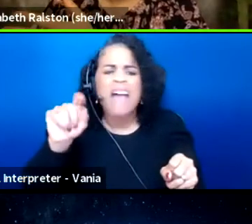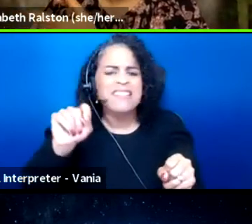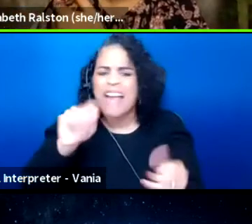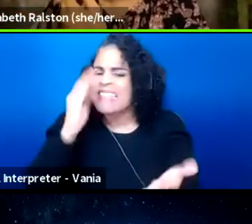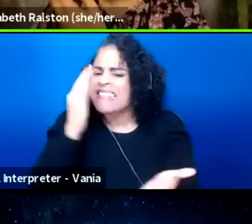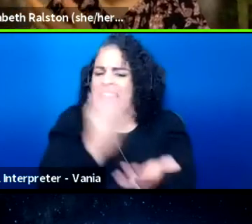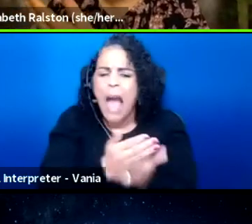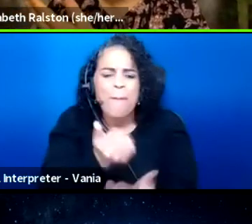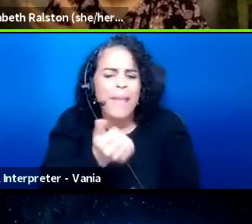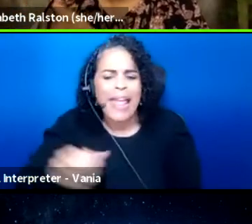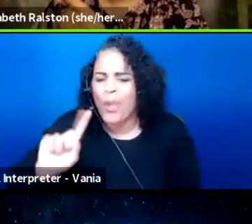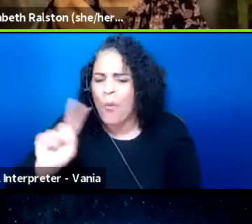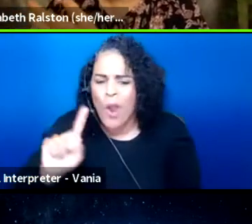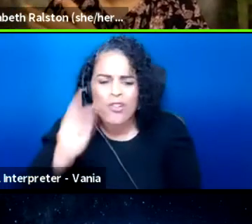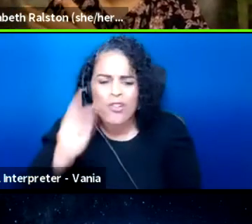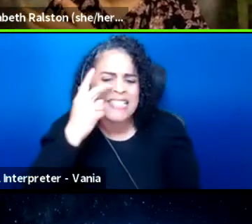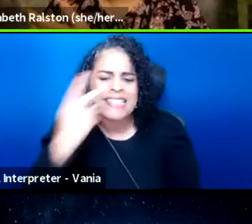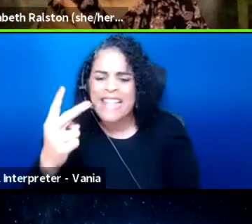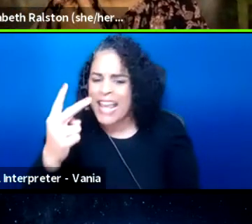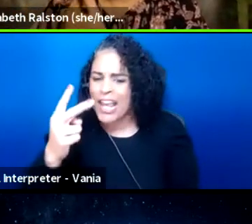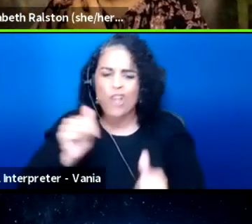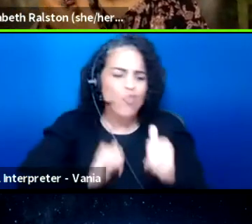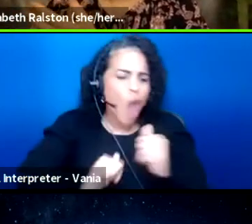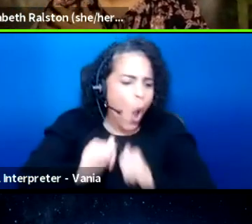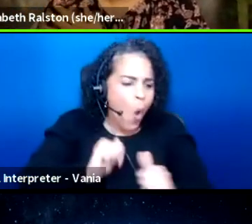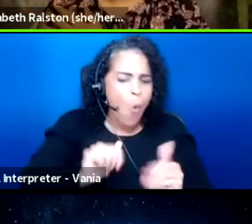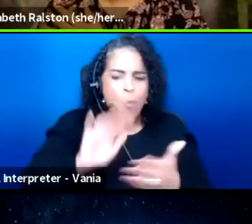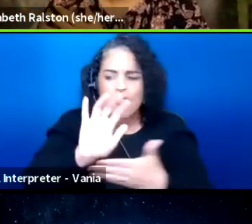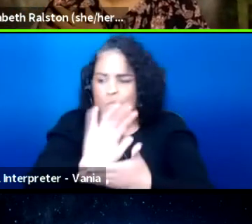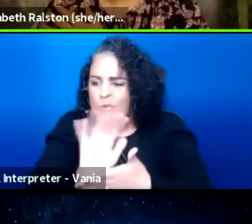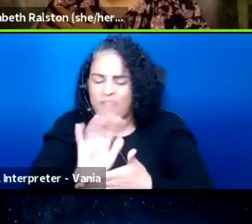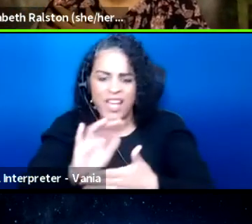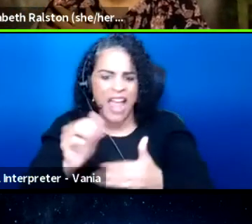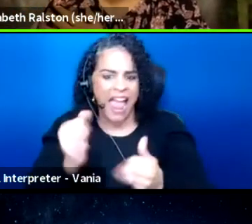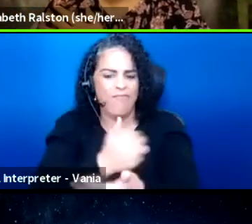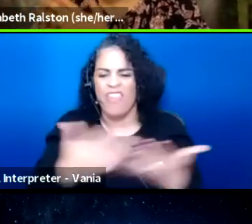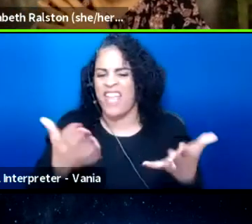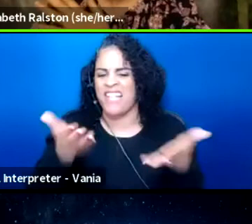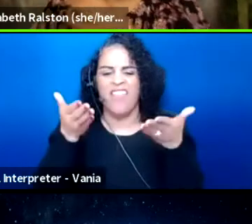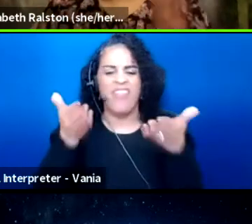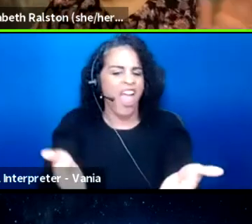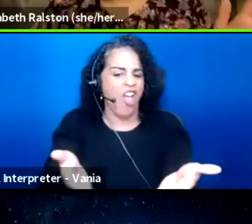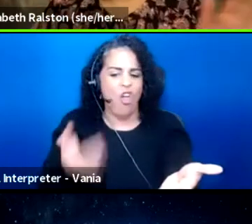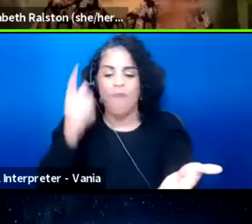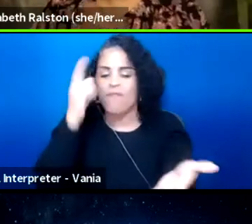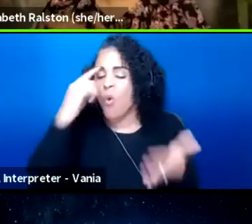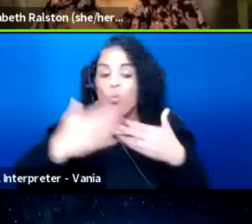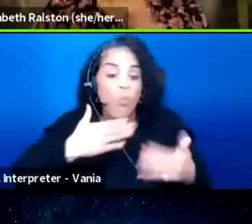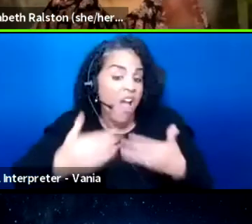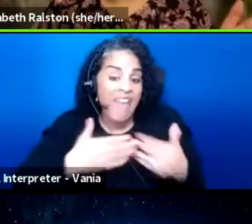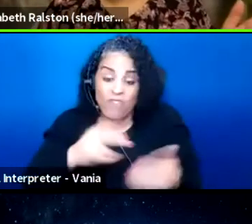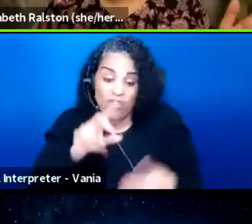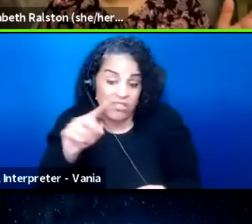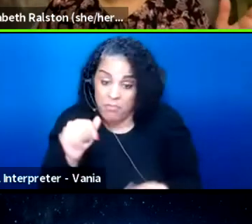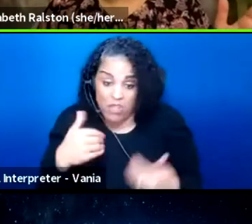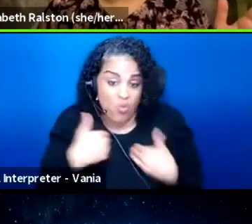and see a show or a movie and everything is there, for whatever disability you have,